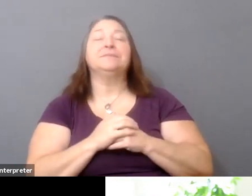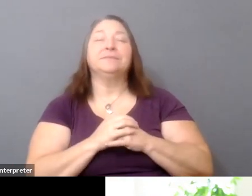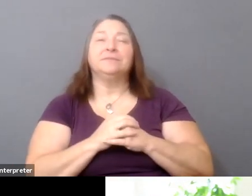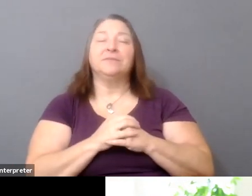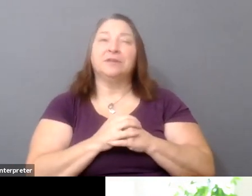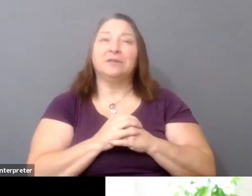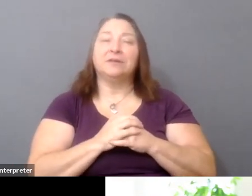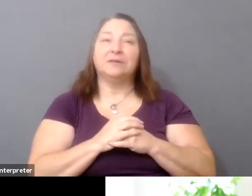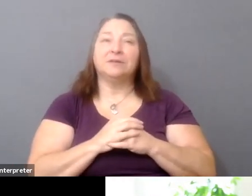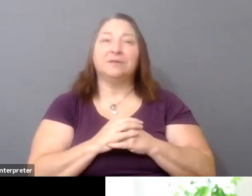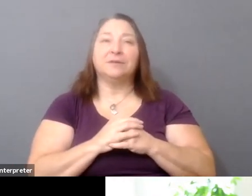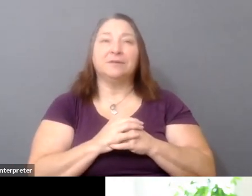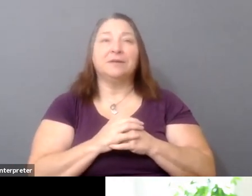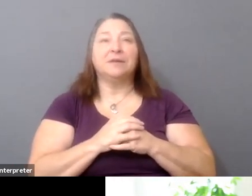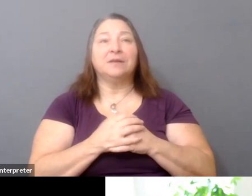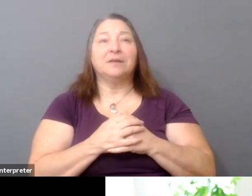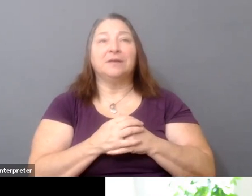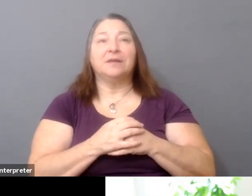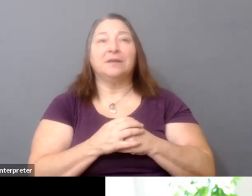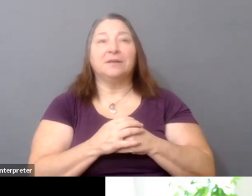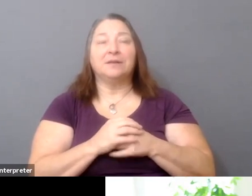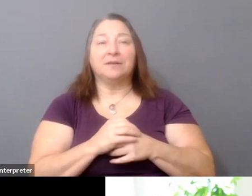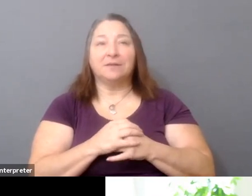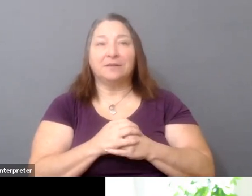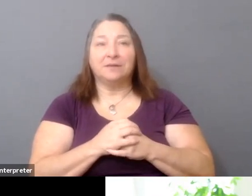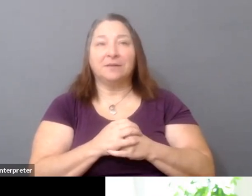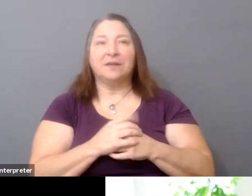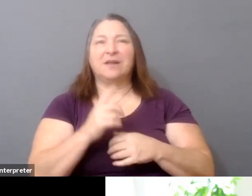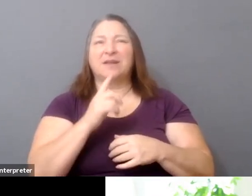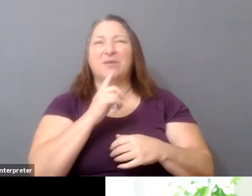like, there is that "New York Times" investigative report